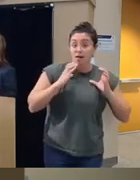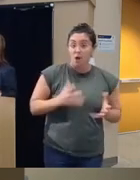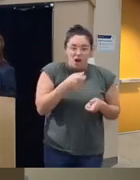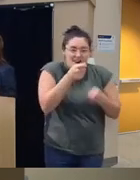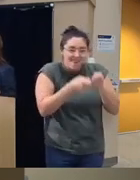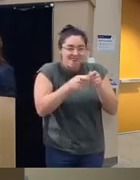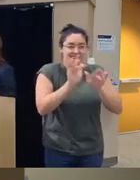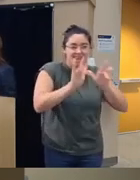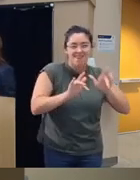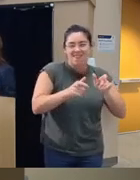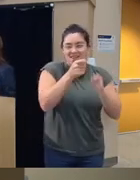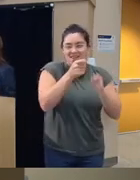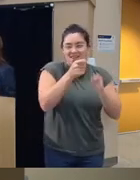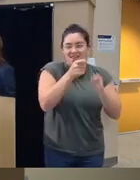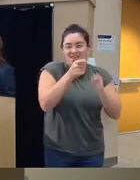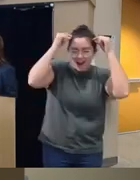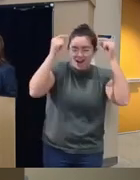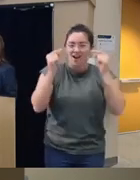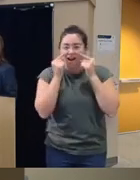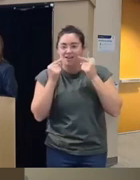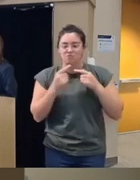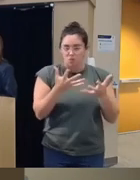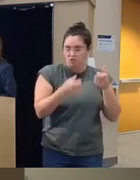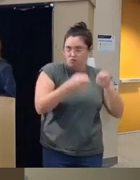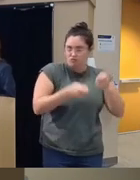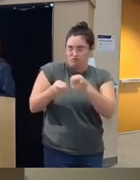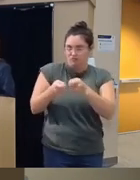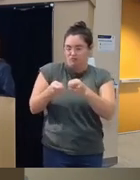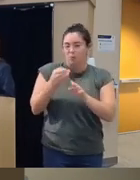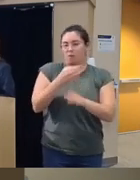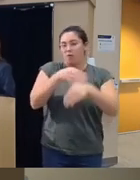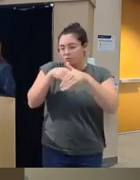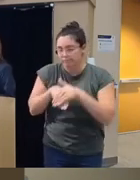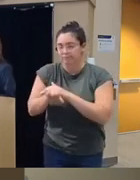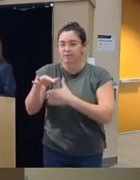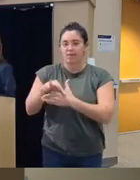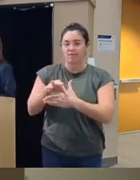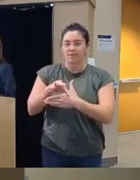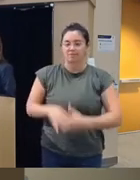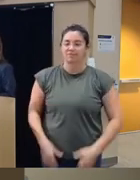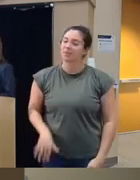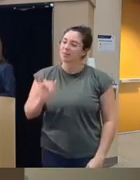to play with the Avatar before we get into the CBD content so that was interesting to me because